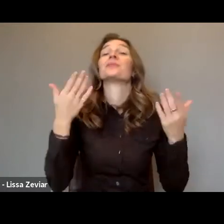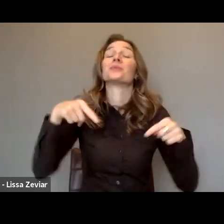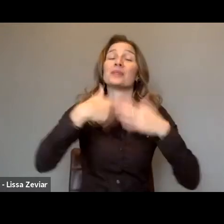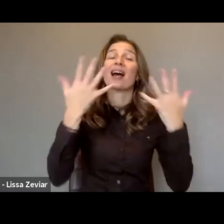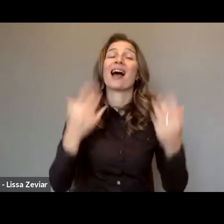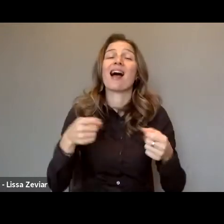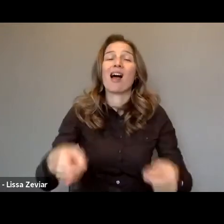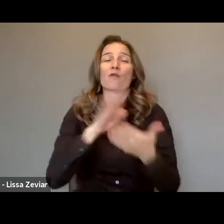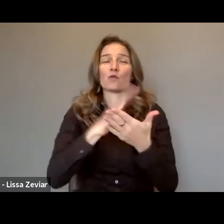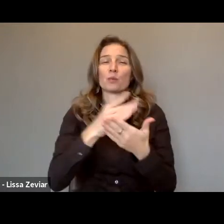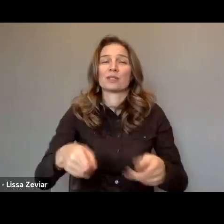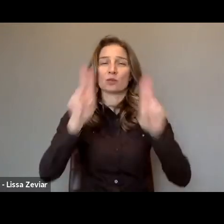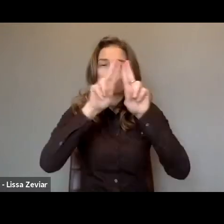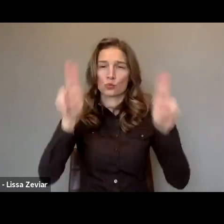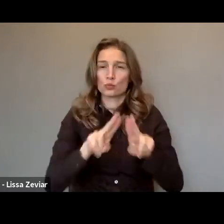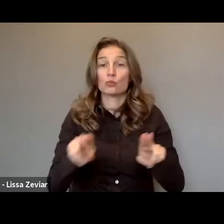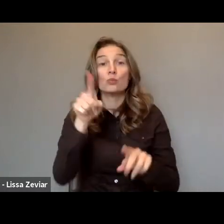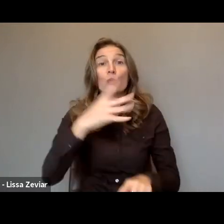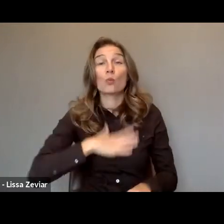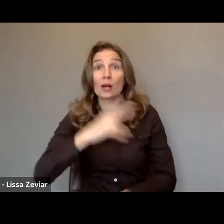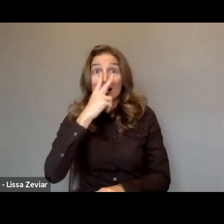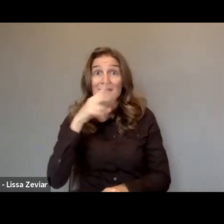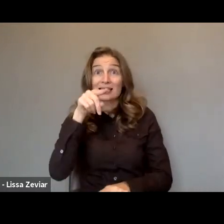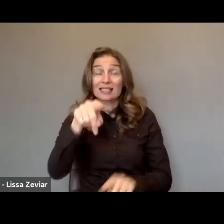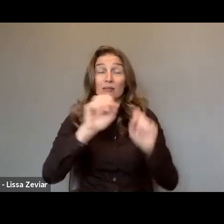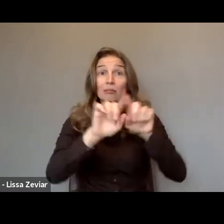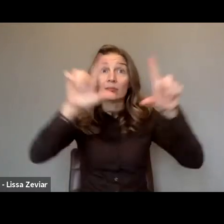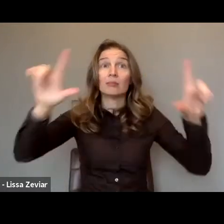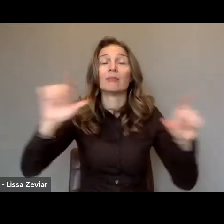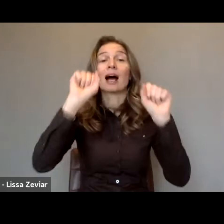and you can pin the interpreter to have a better visibility.